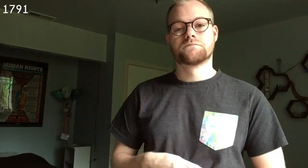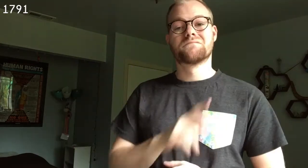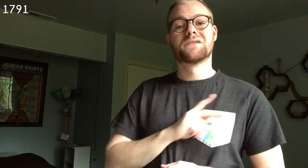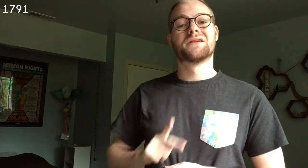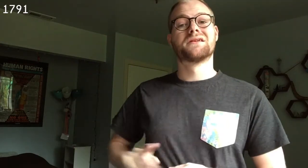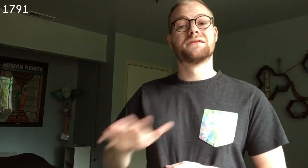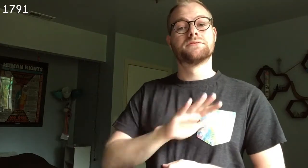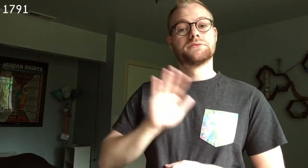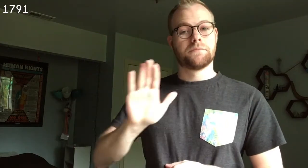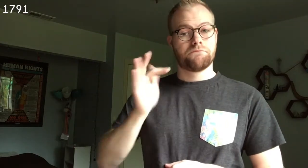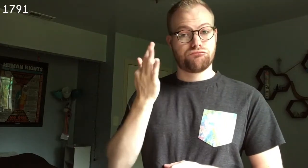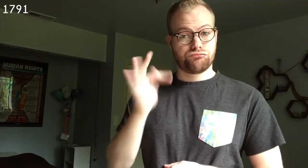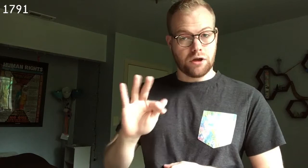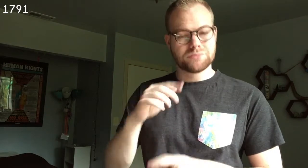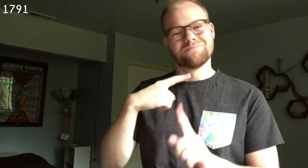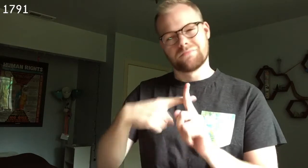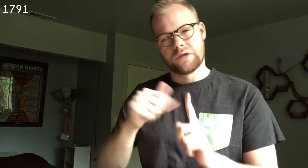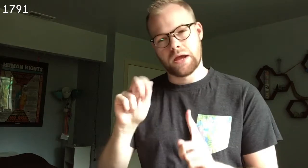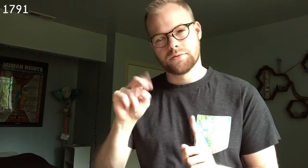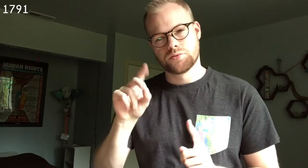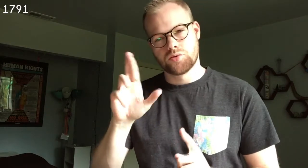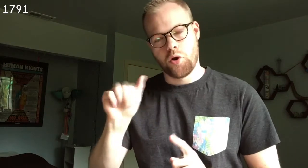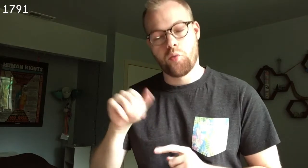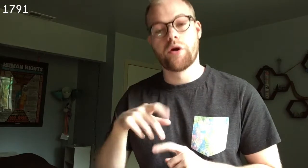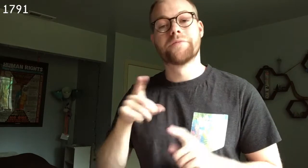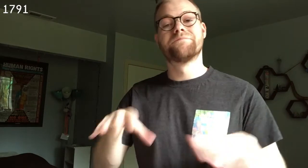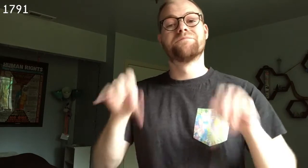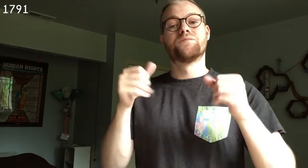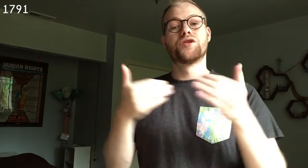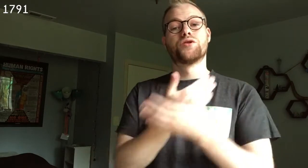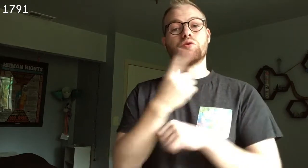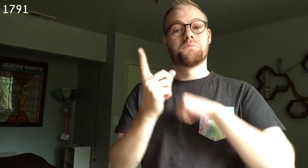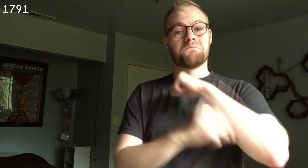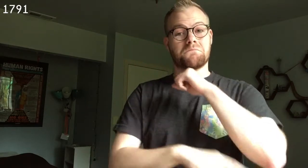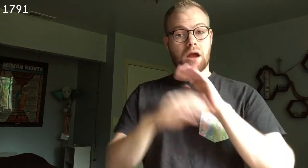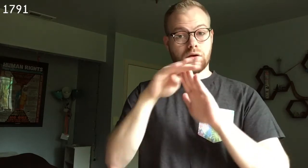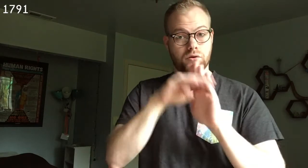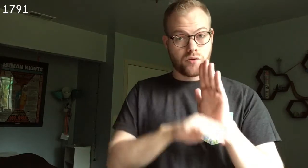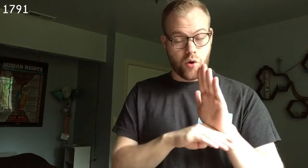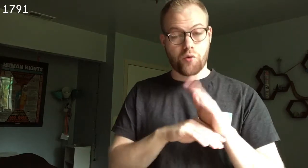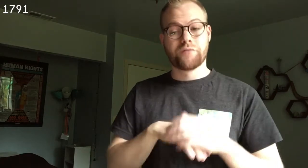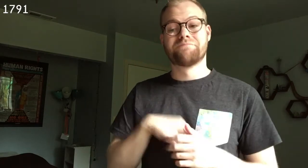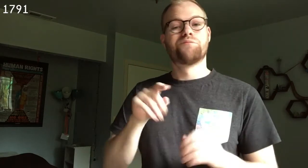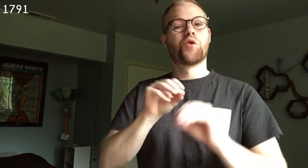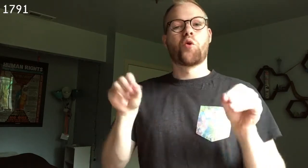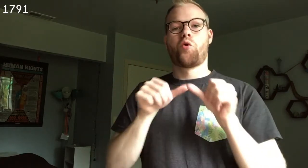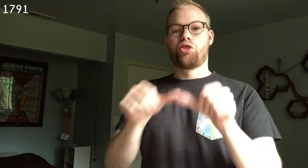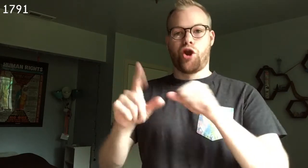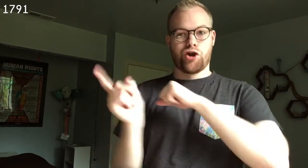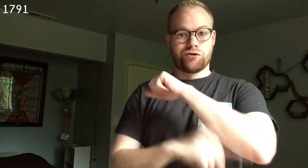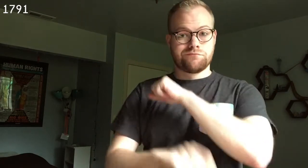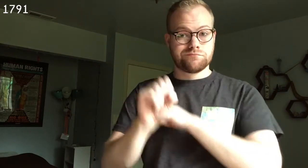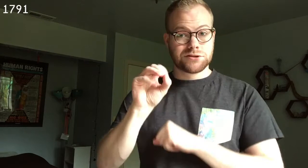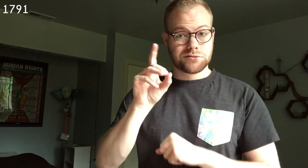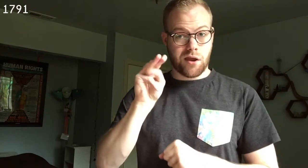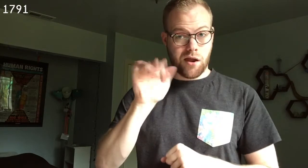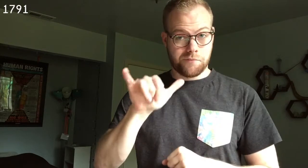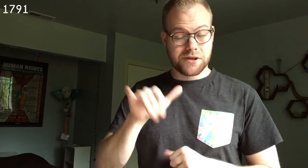1791 The Kingdom of France (and Andorra) adopts a new penal code which no longer criminalizes sodomy.